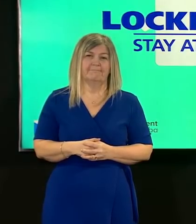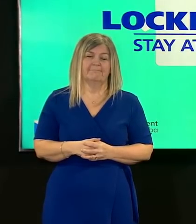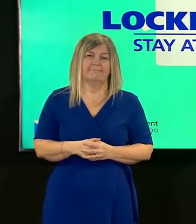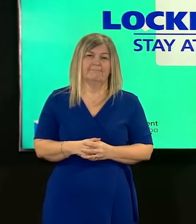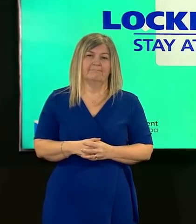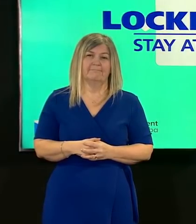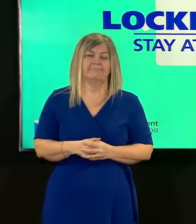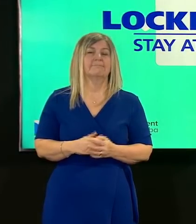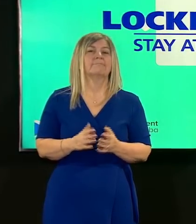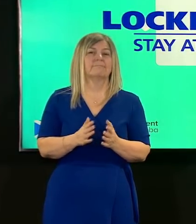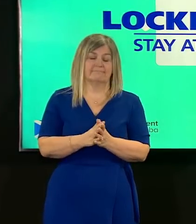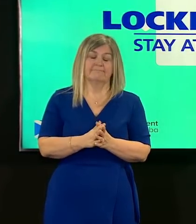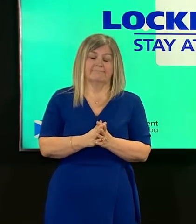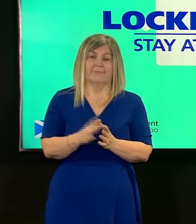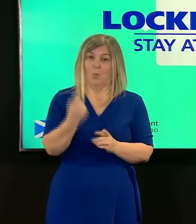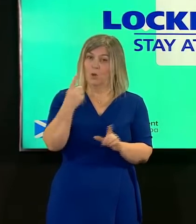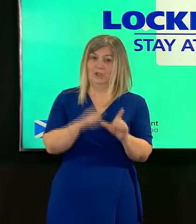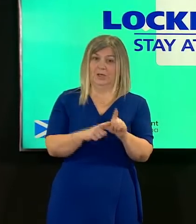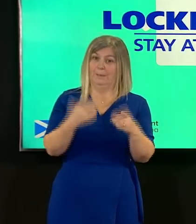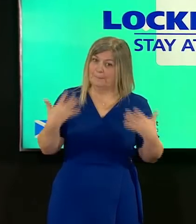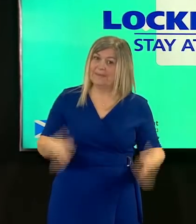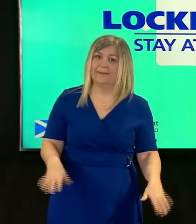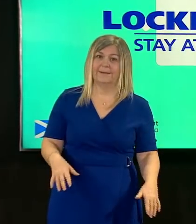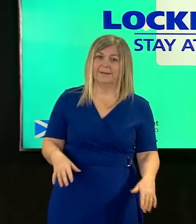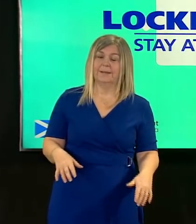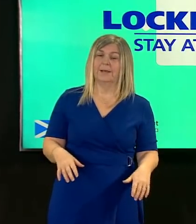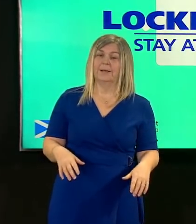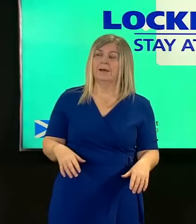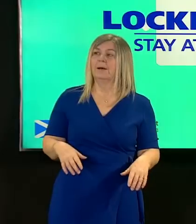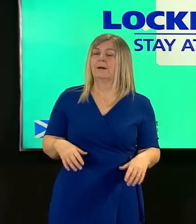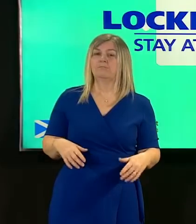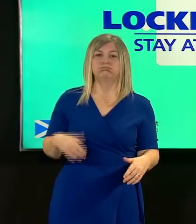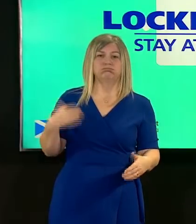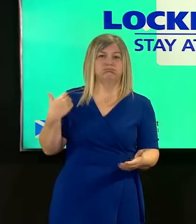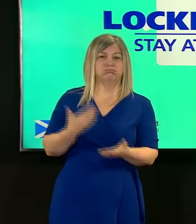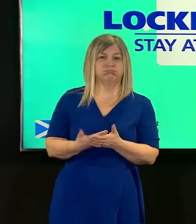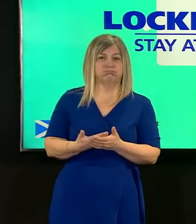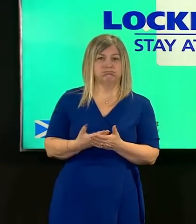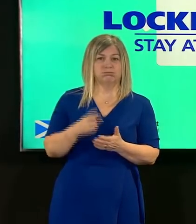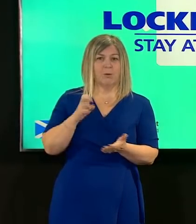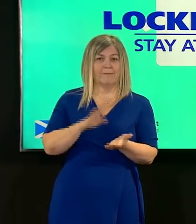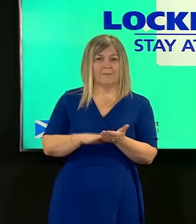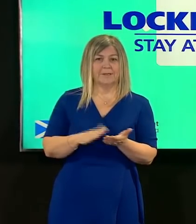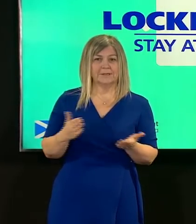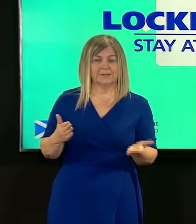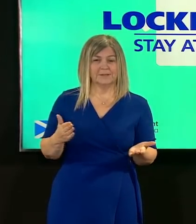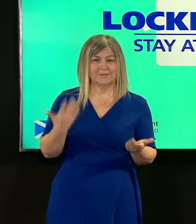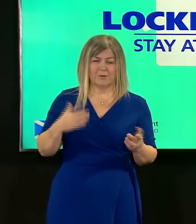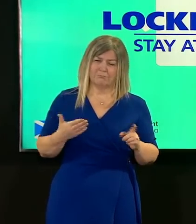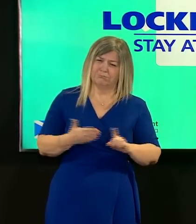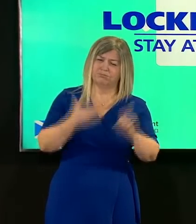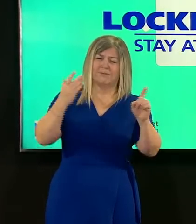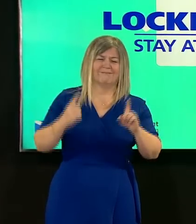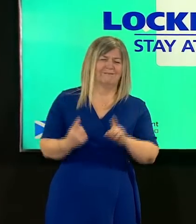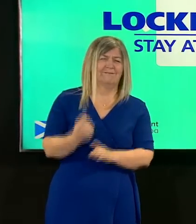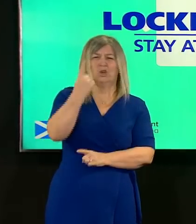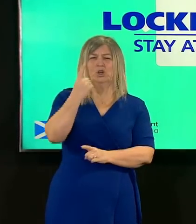it is a year on since our first coronavirus 19 case that's quite a milestone but a year on